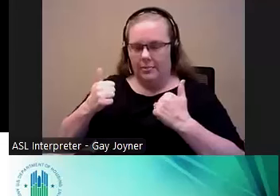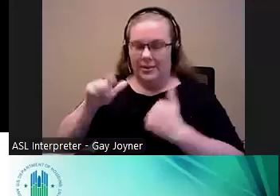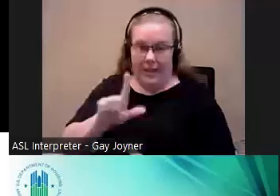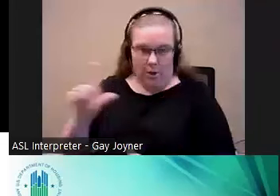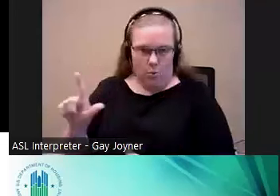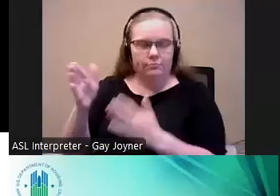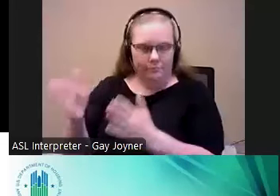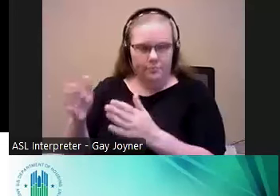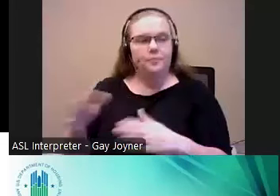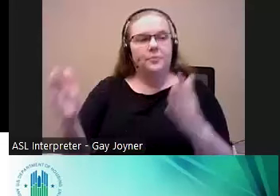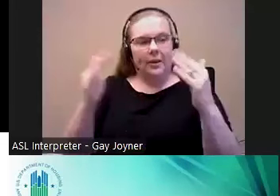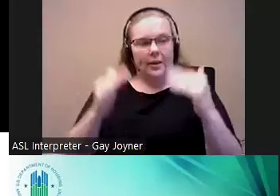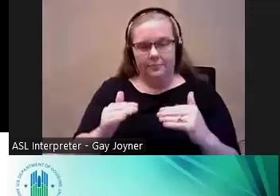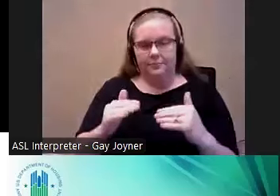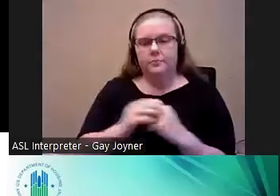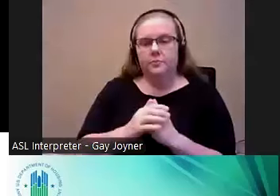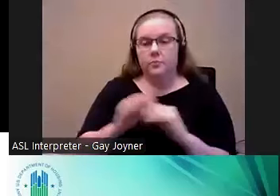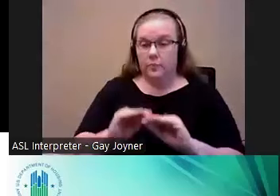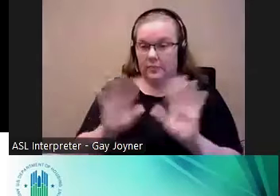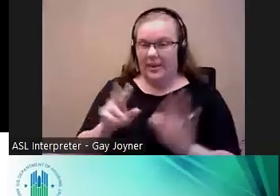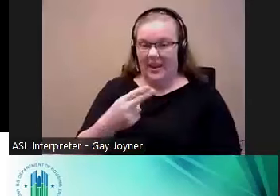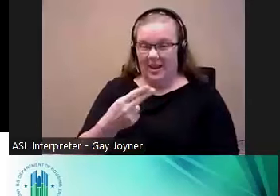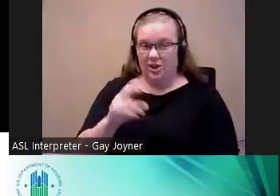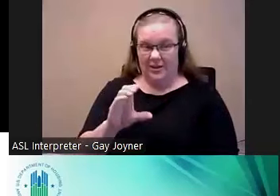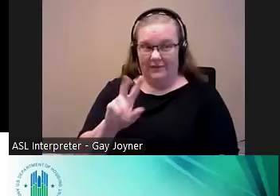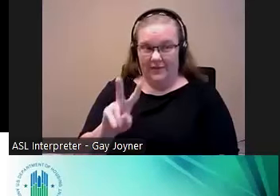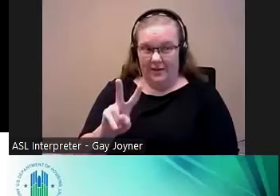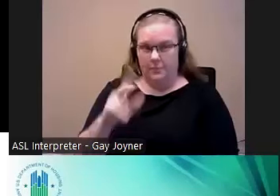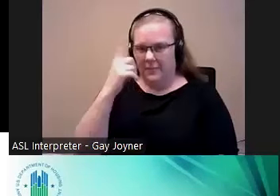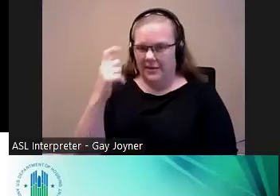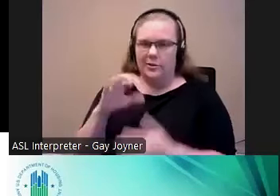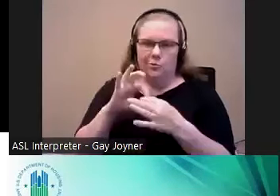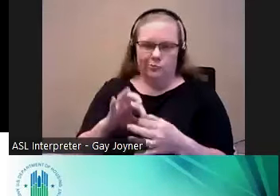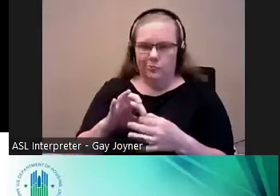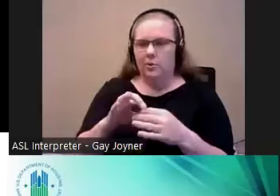And just to be clear on what HCV is and is not, since it goes by a lot of names,